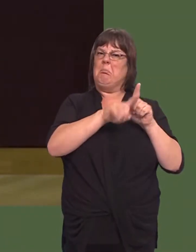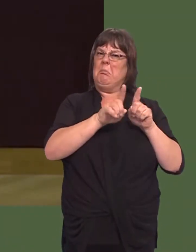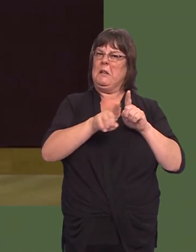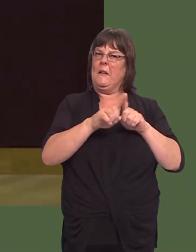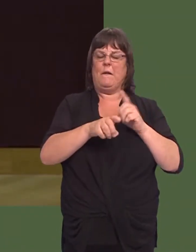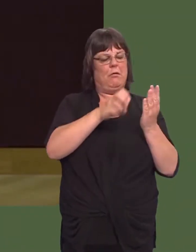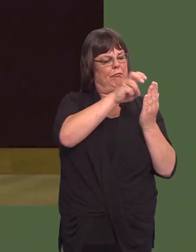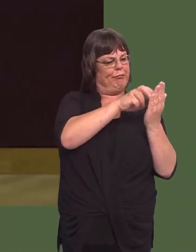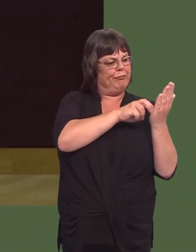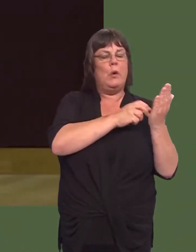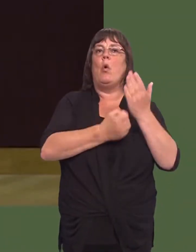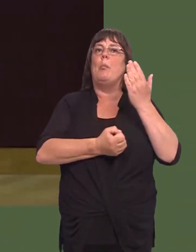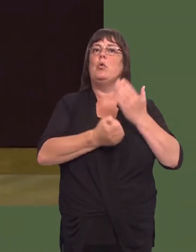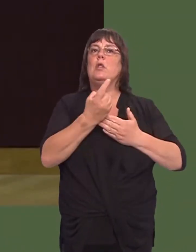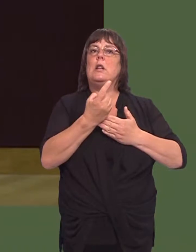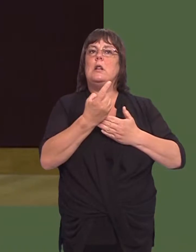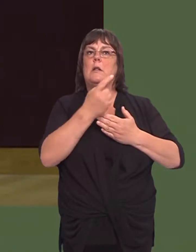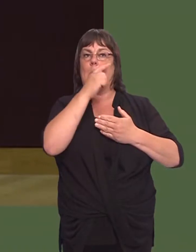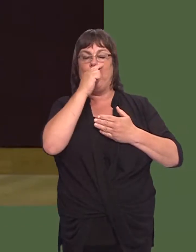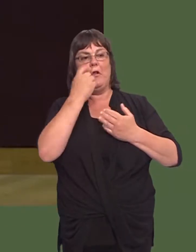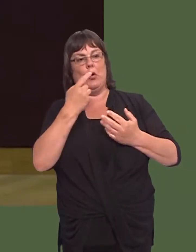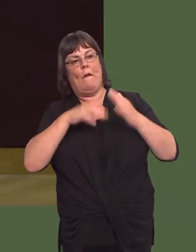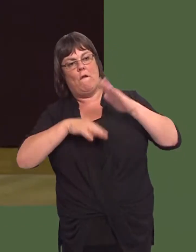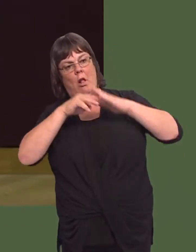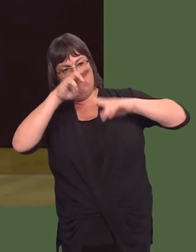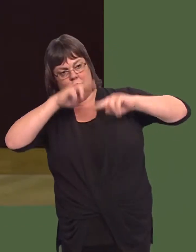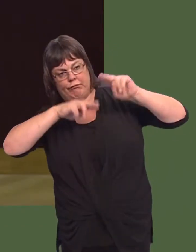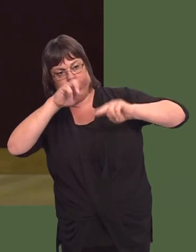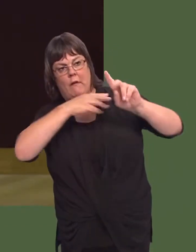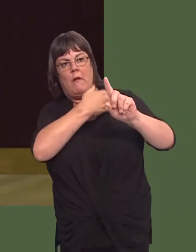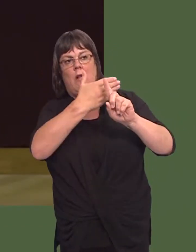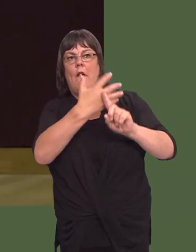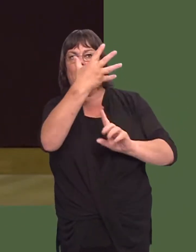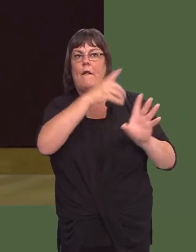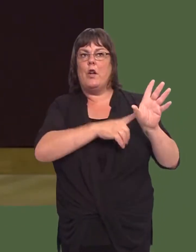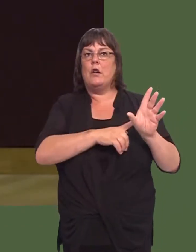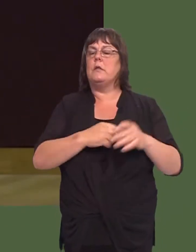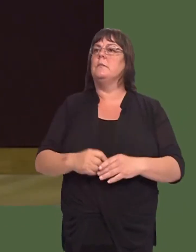a catalogue of opportunities for due diligence to be conducted over the last five years,